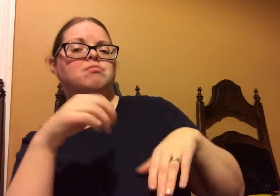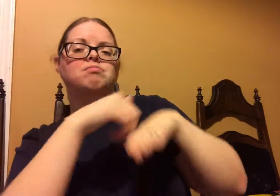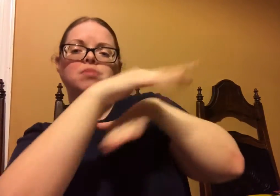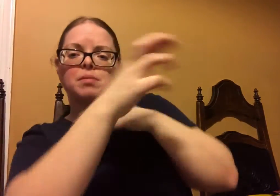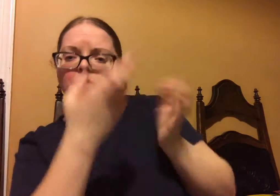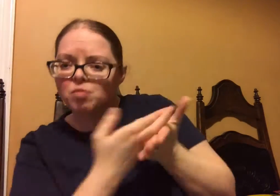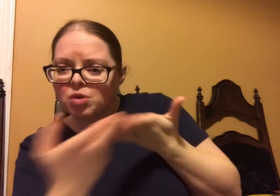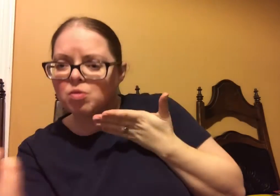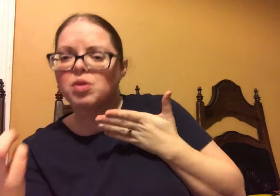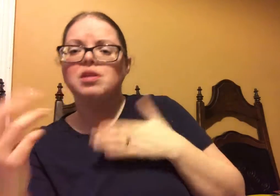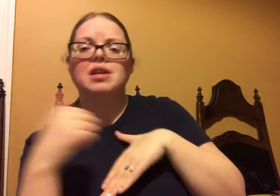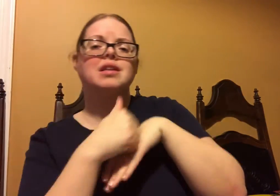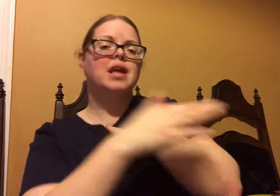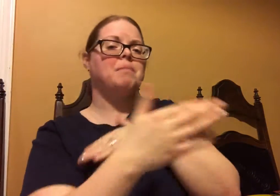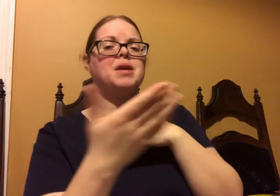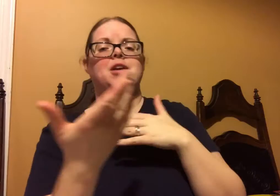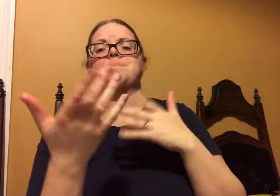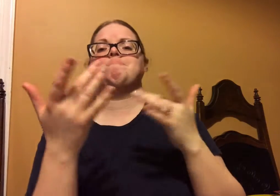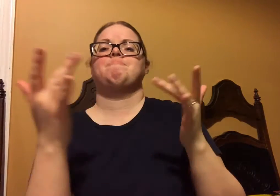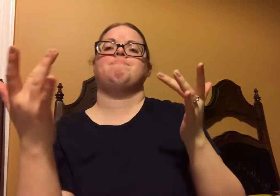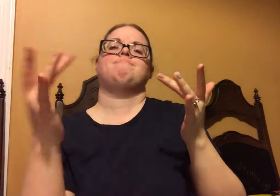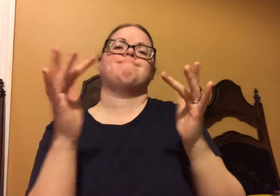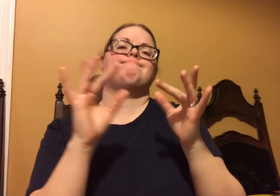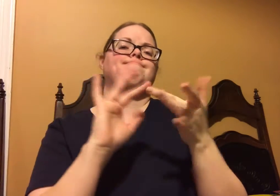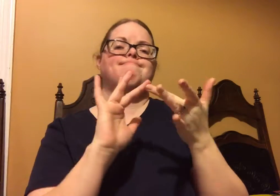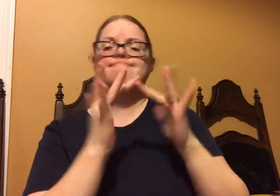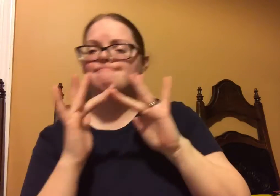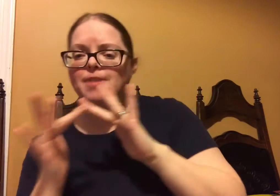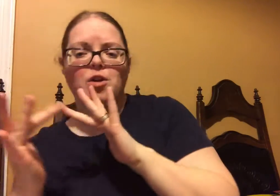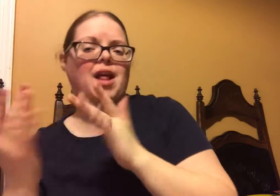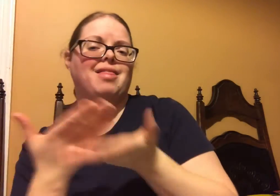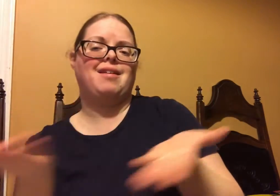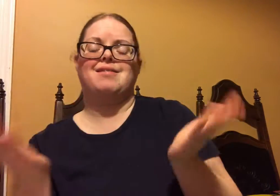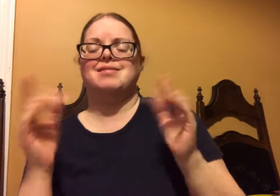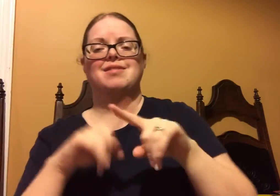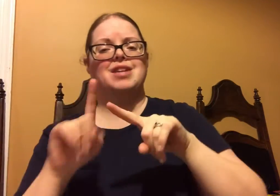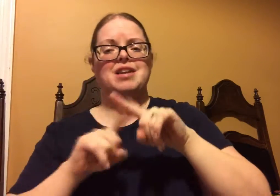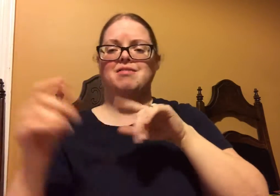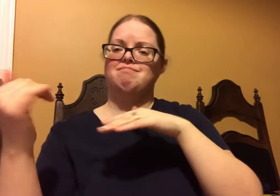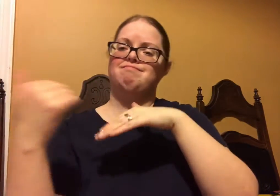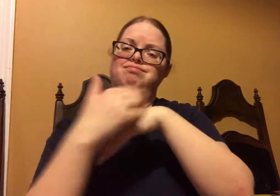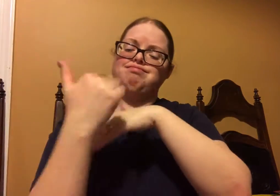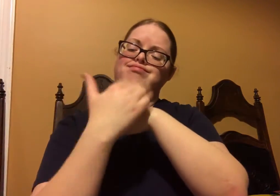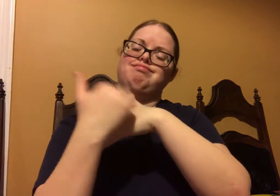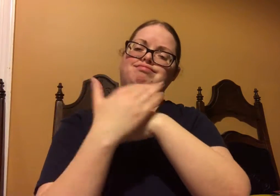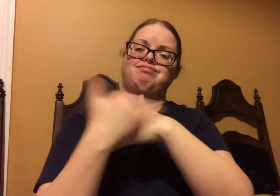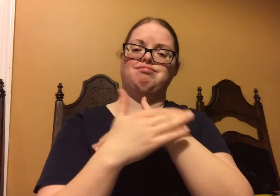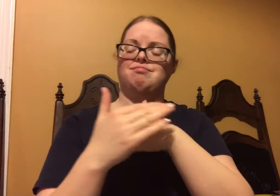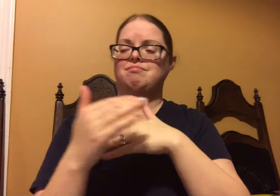And she would answer them, she'd send me resources...give me websites.